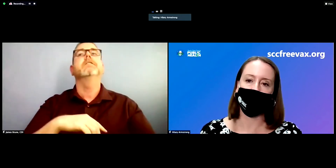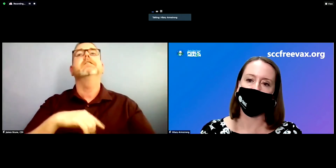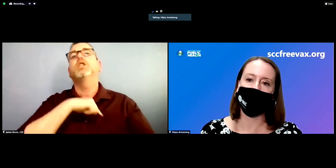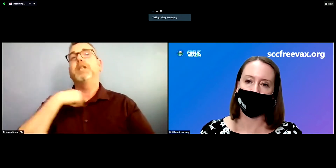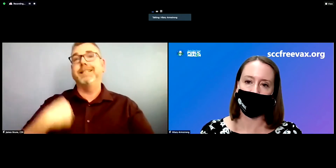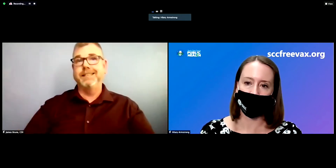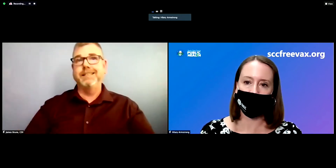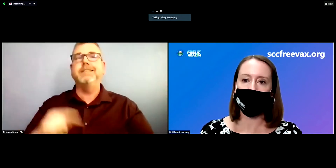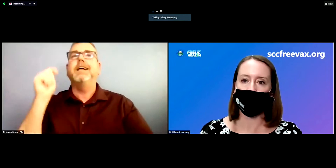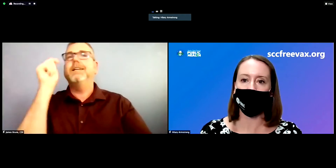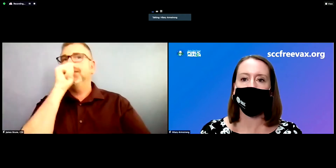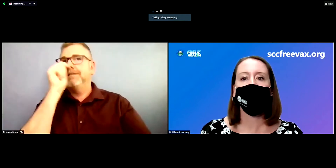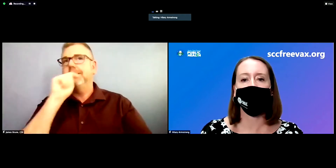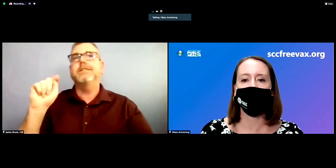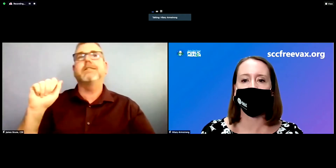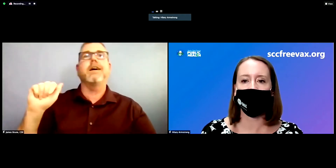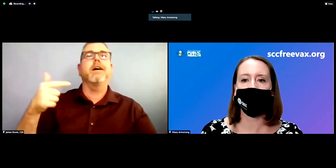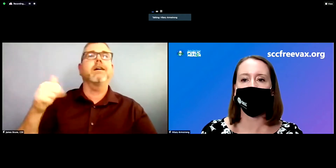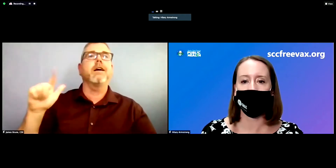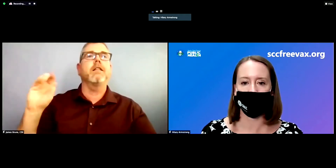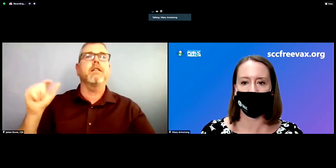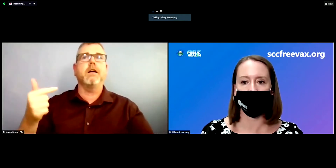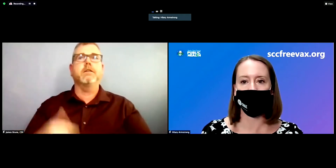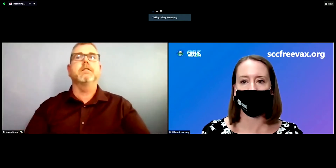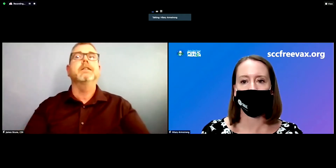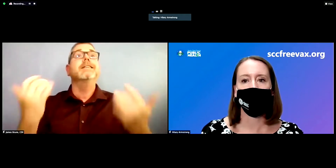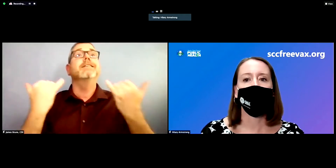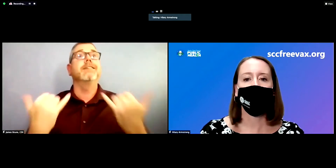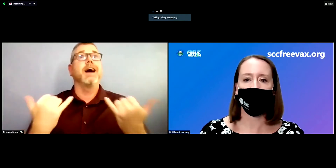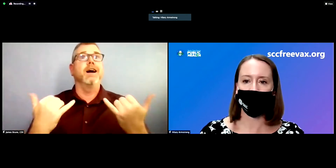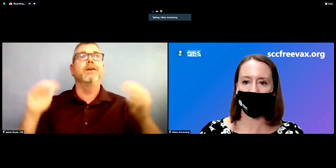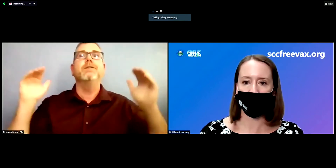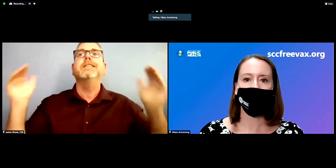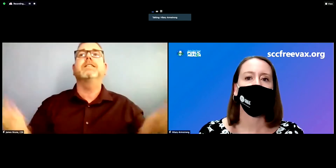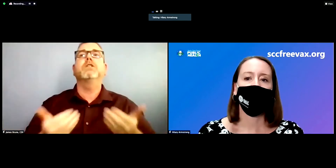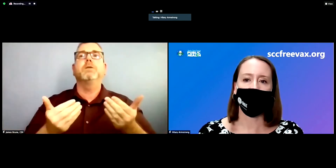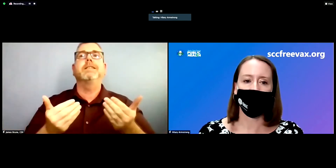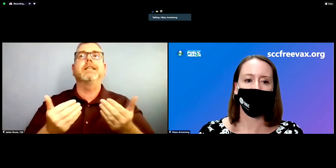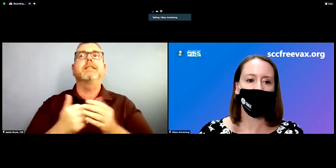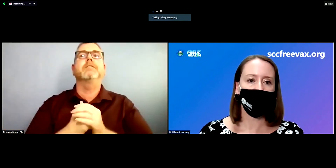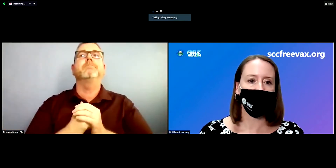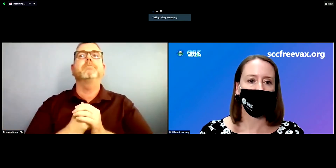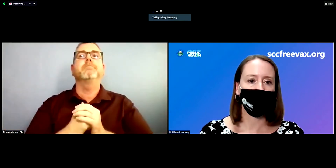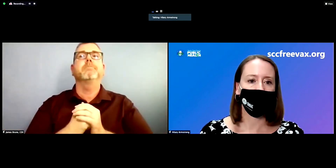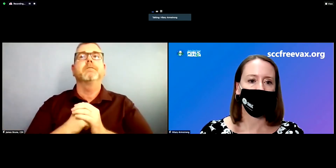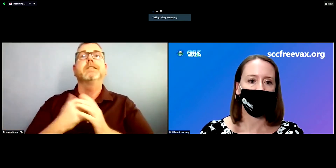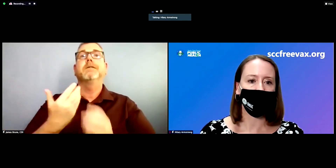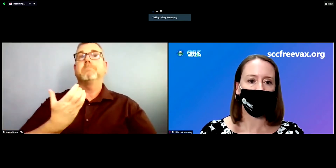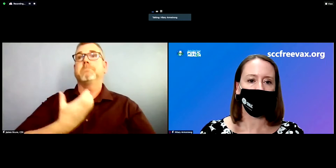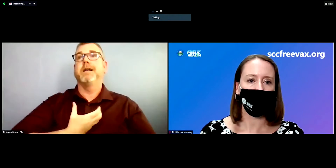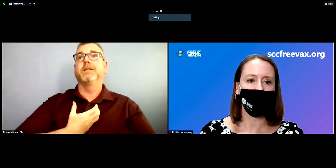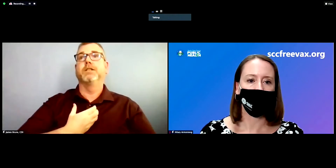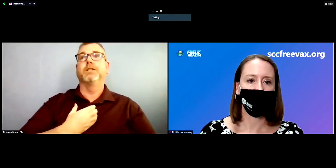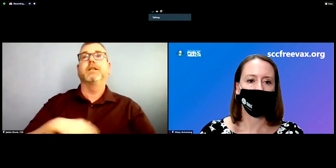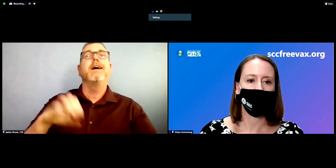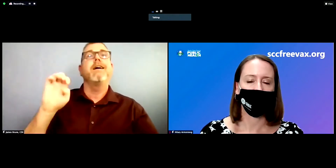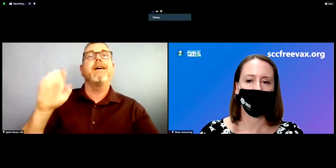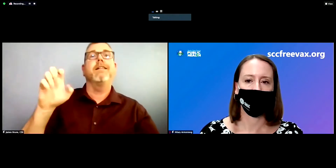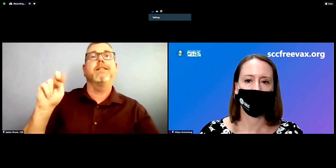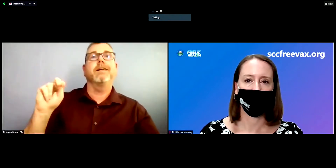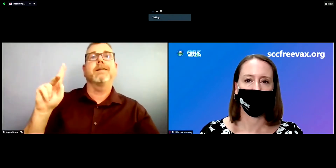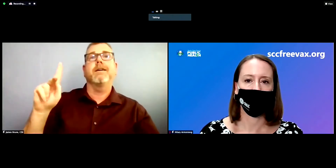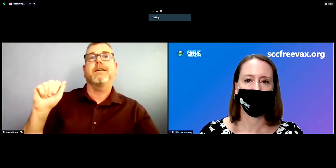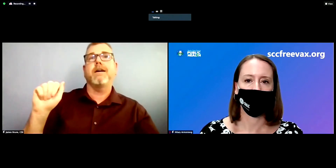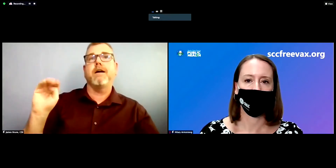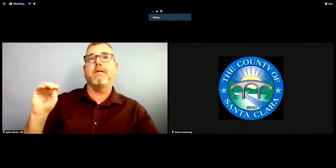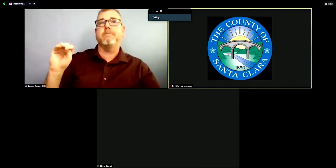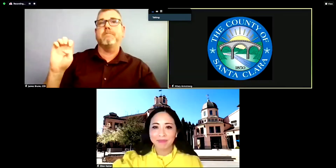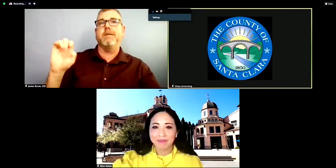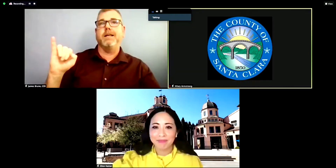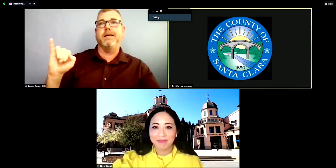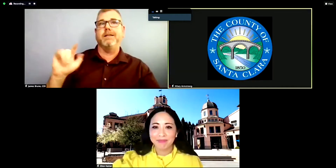to introduce Mayor Ellen Kamei with the City of Mountain View. Mayor Kamei, thank you very much.